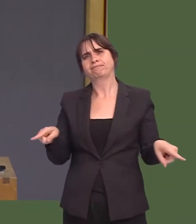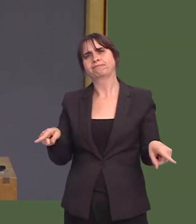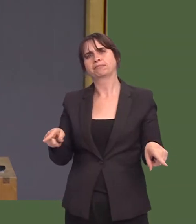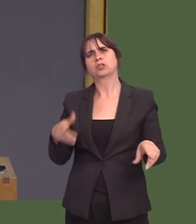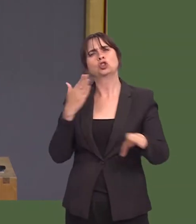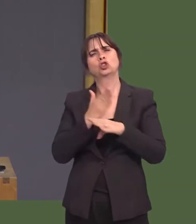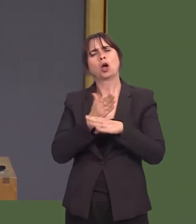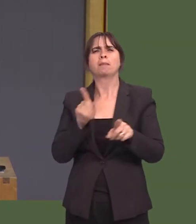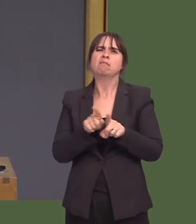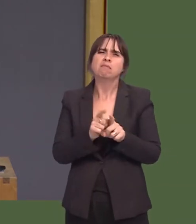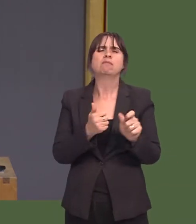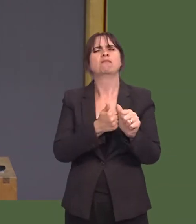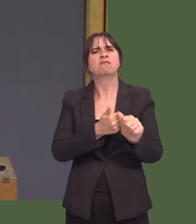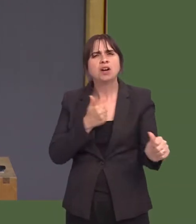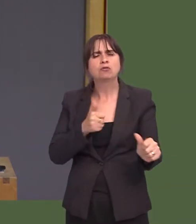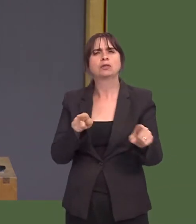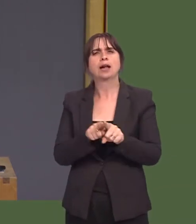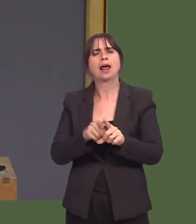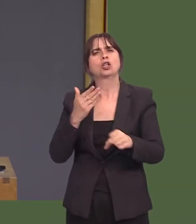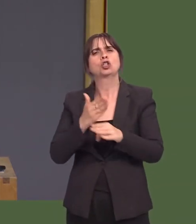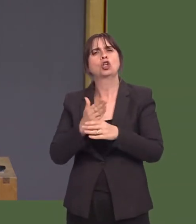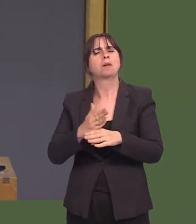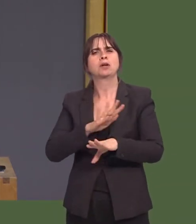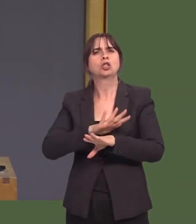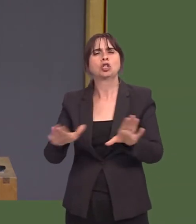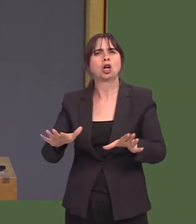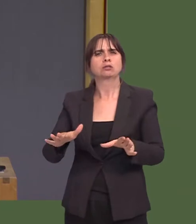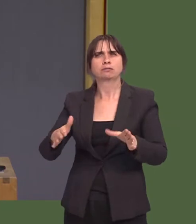uncontrollable numbers and the effect that that has upon working class wages.